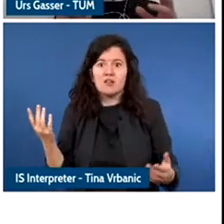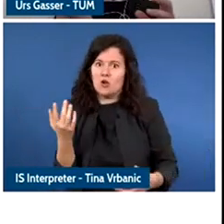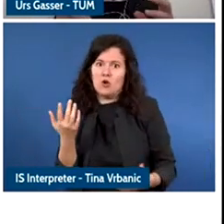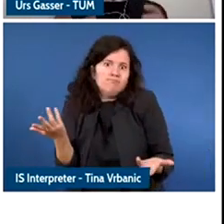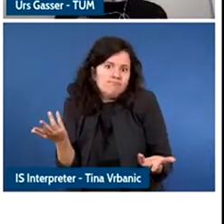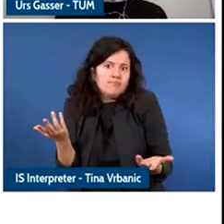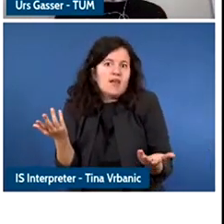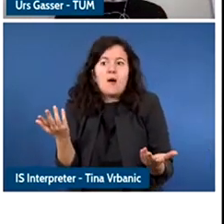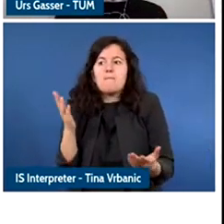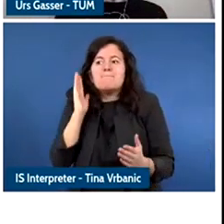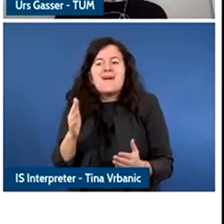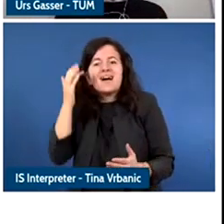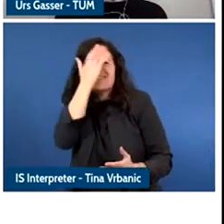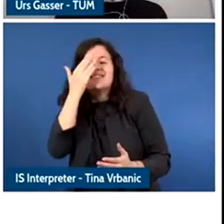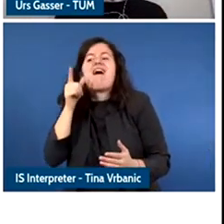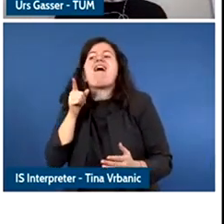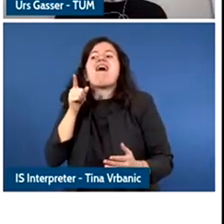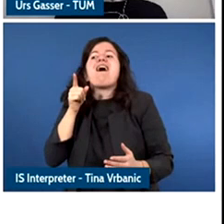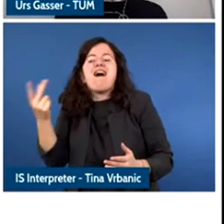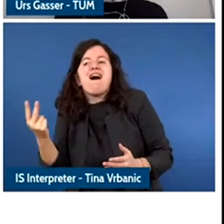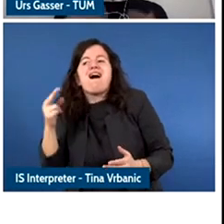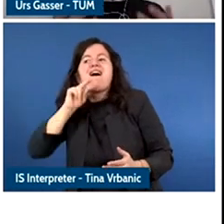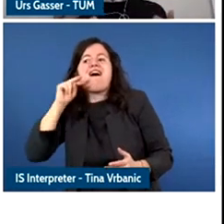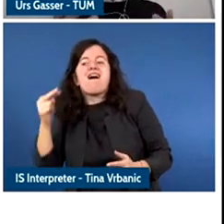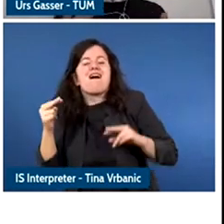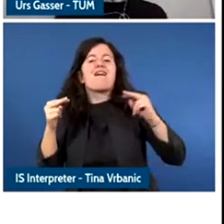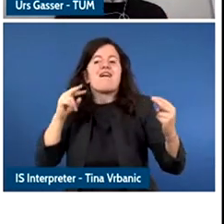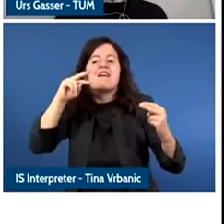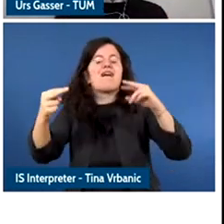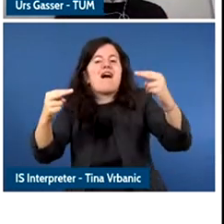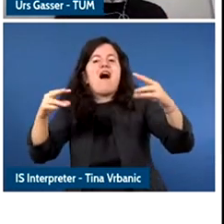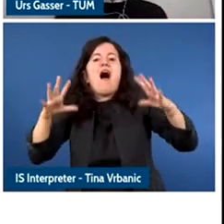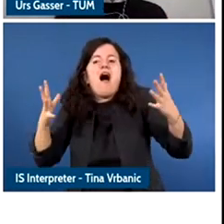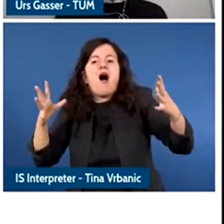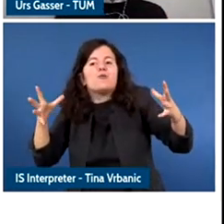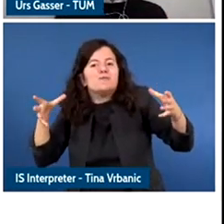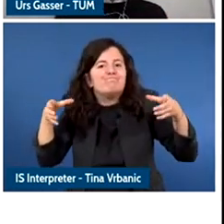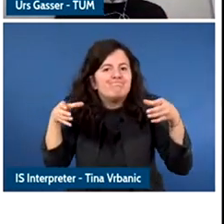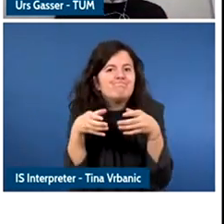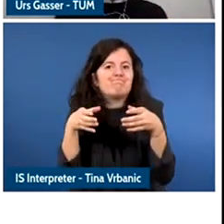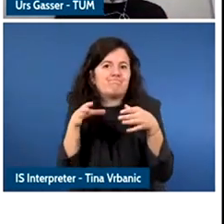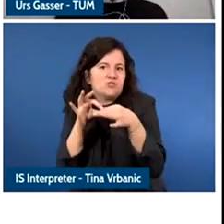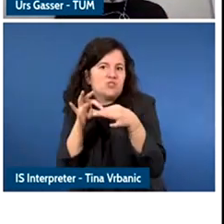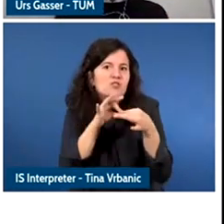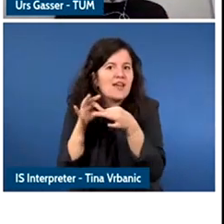different actors to ultimately also empower young people and give them the